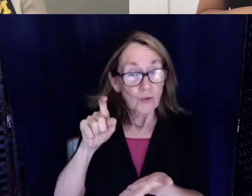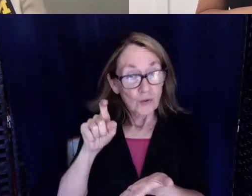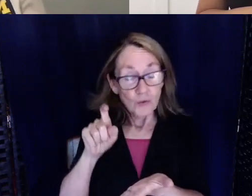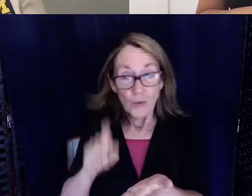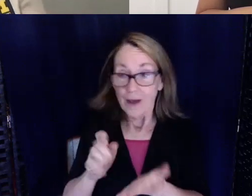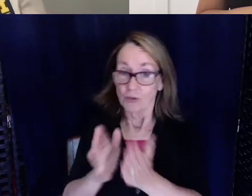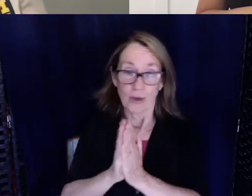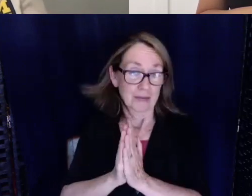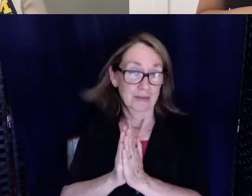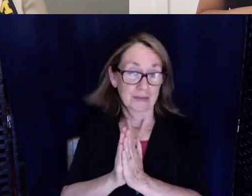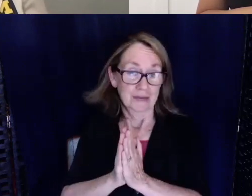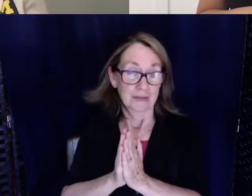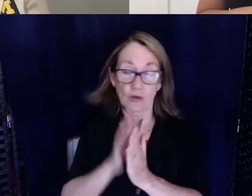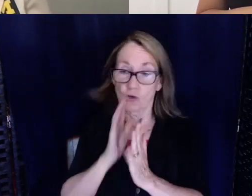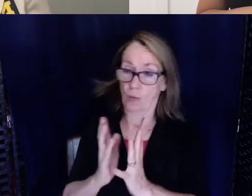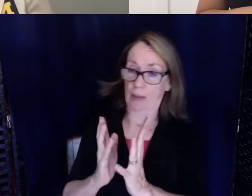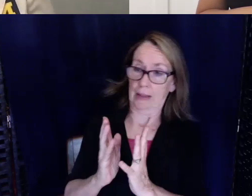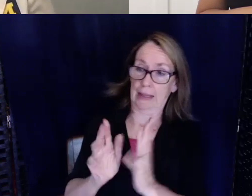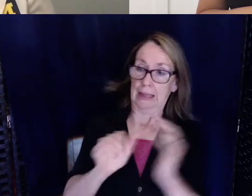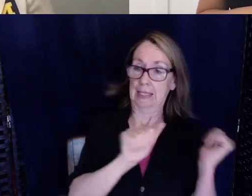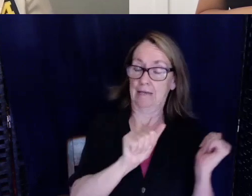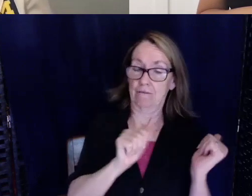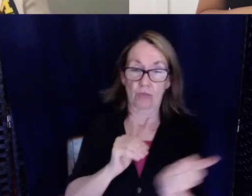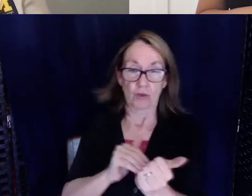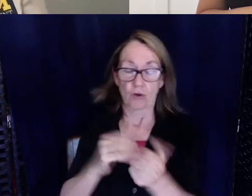Don't just leave the doctor's office not knowing.